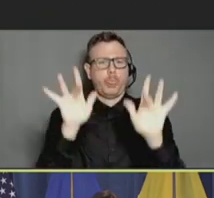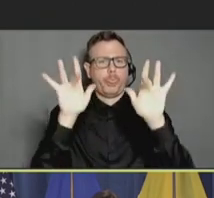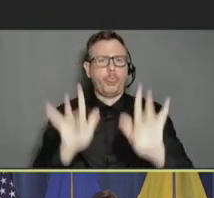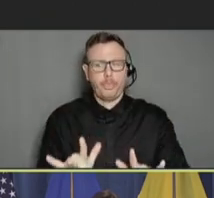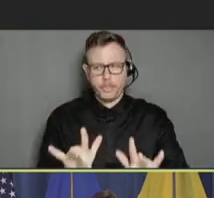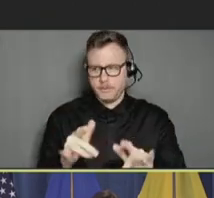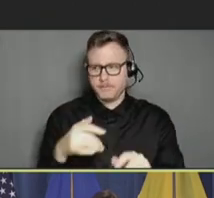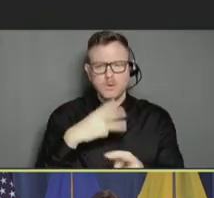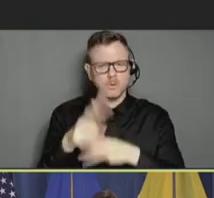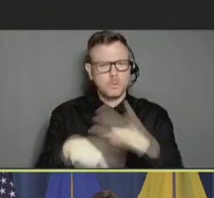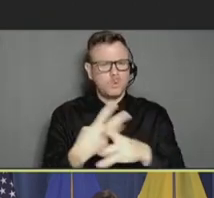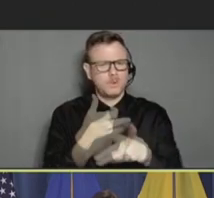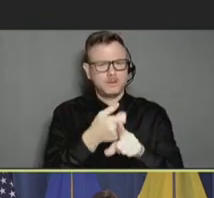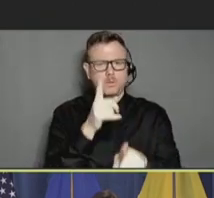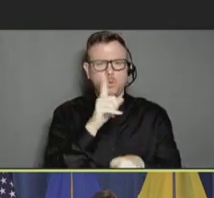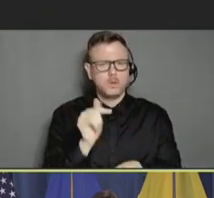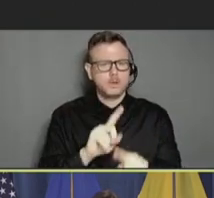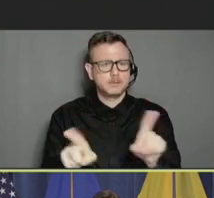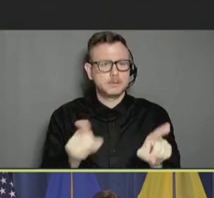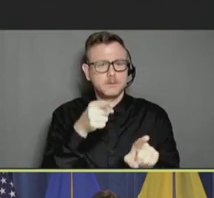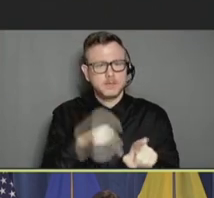different. The man who is pictured in this photo gave